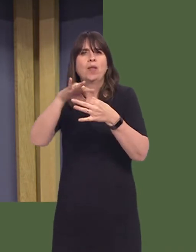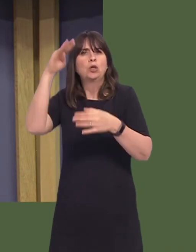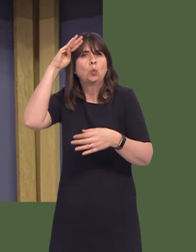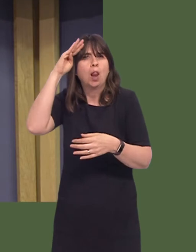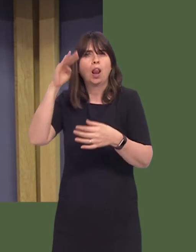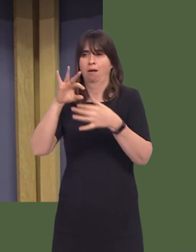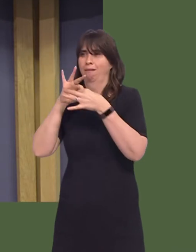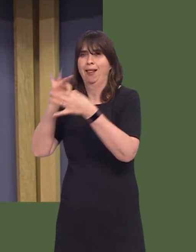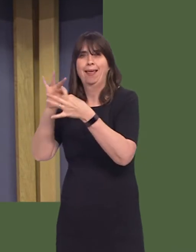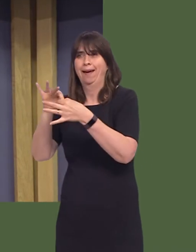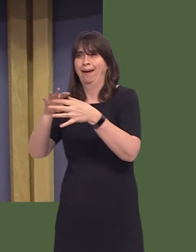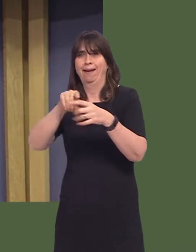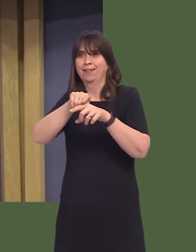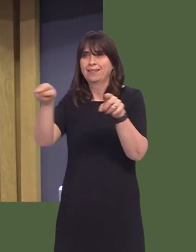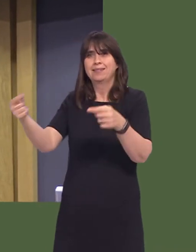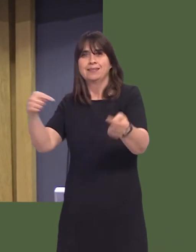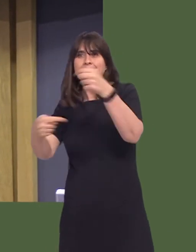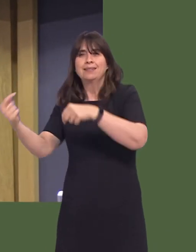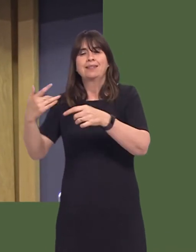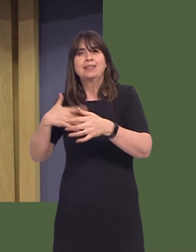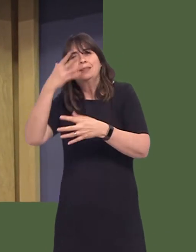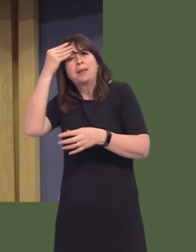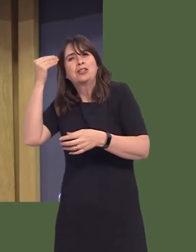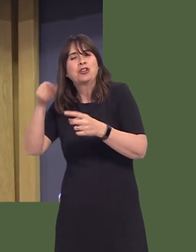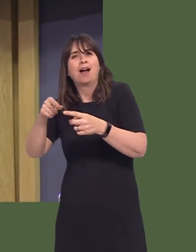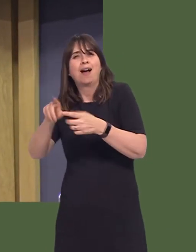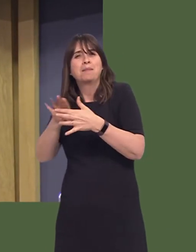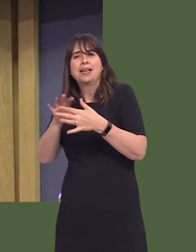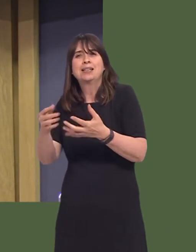there are clear for everyone to see. What role can Welsh Government play in supporting